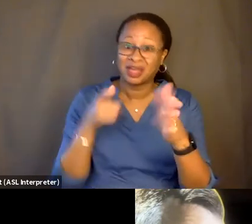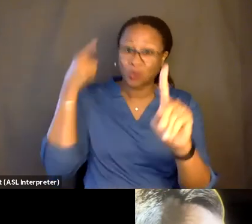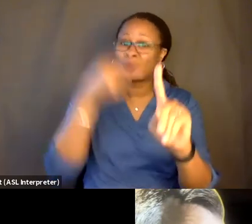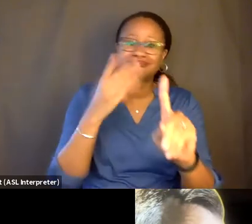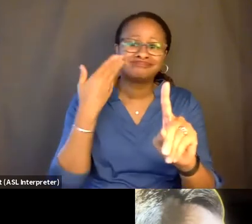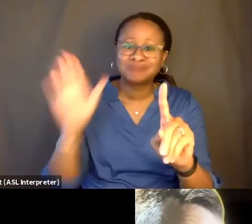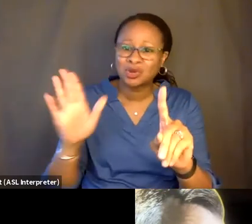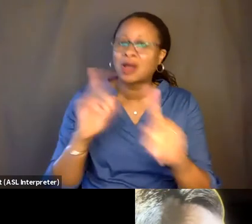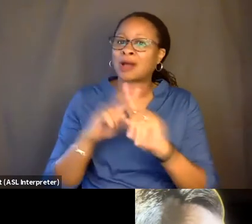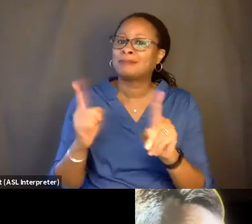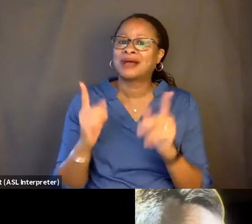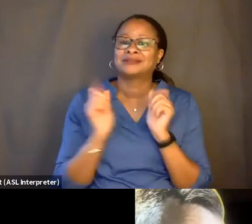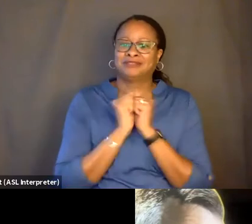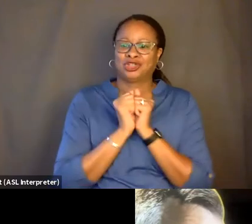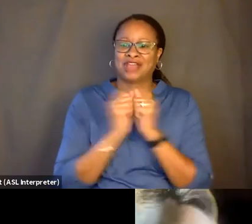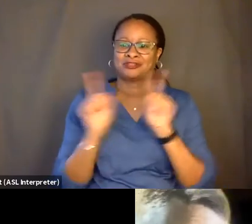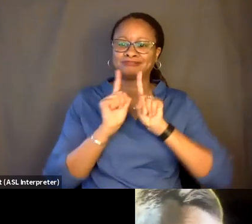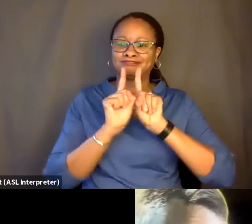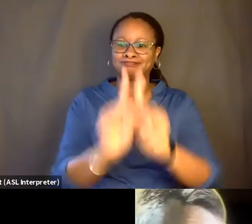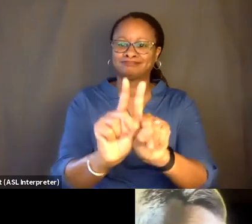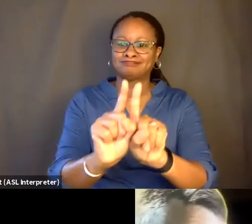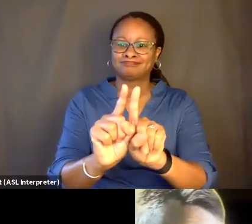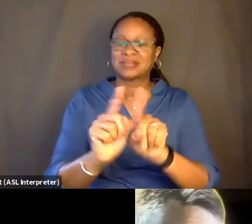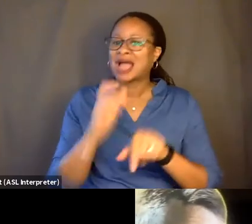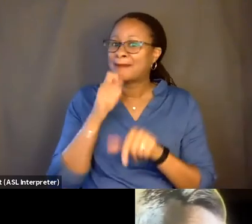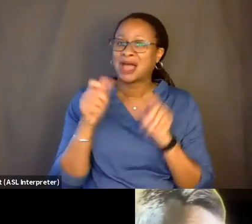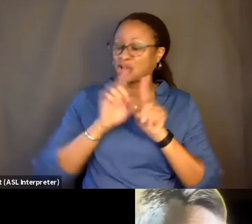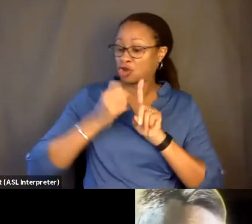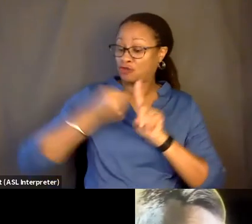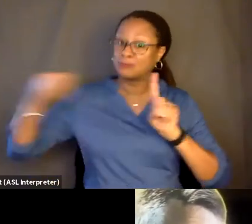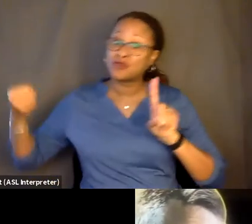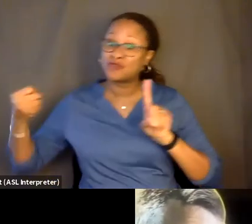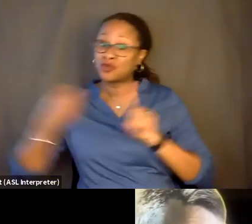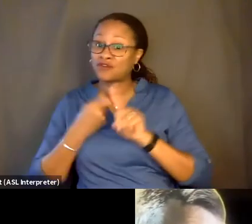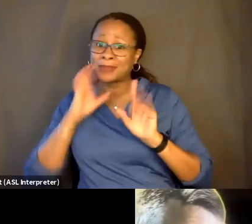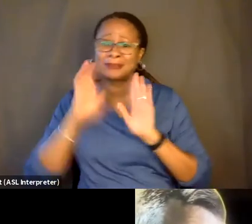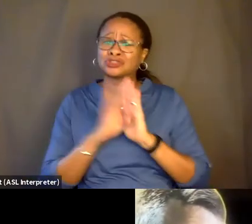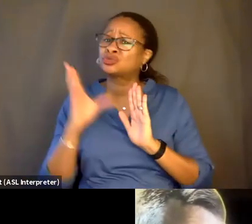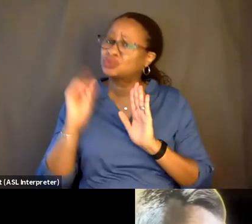I'm not taking you out of the picture. I'm keeping you in the picture, even when